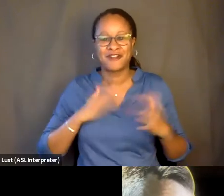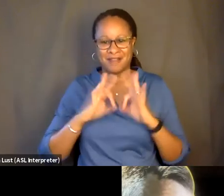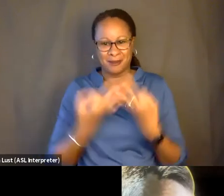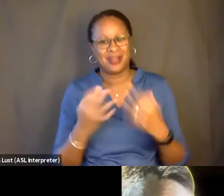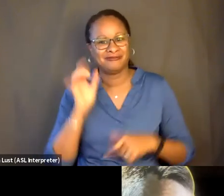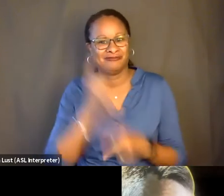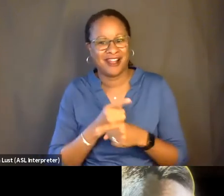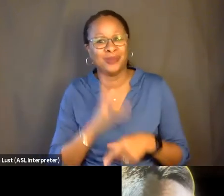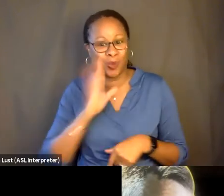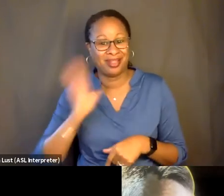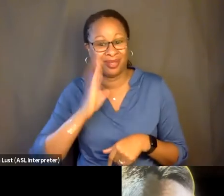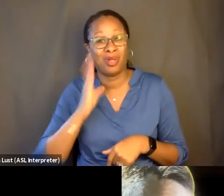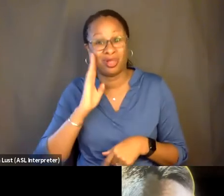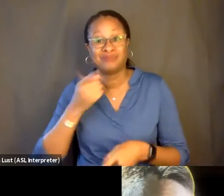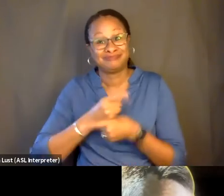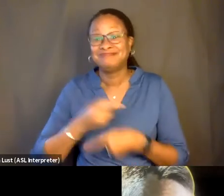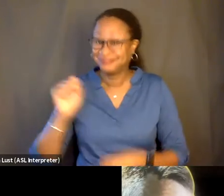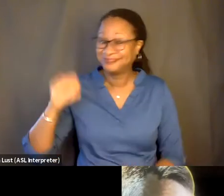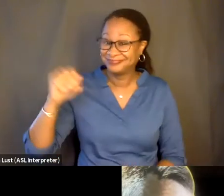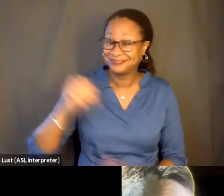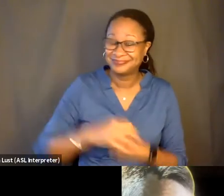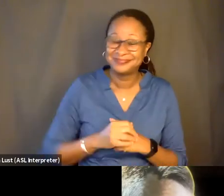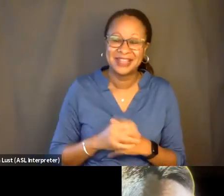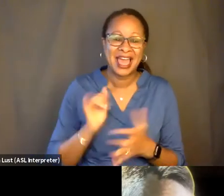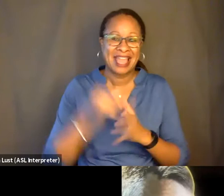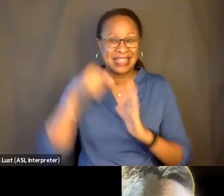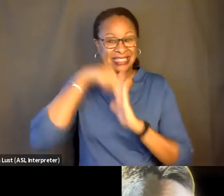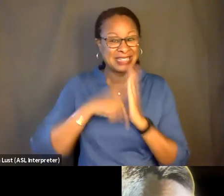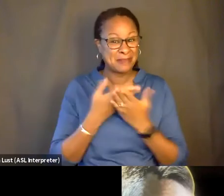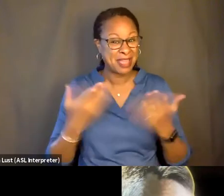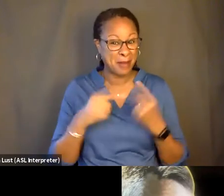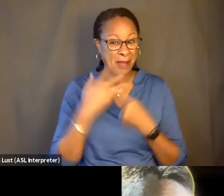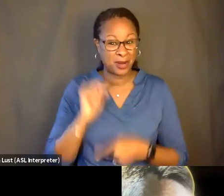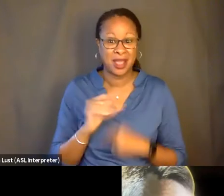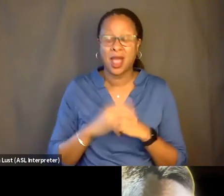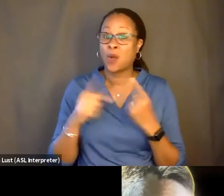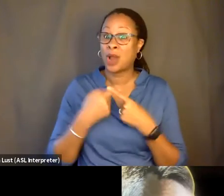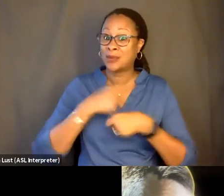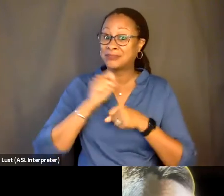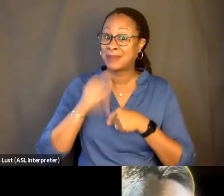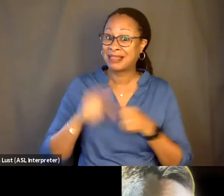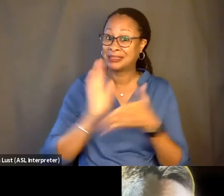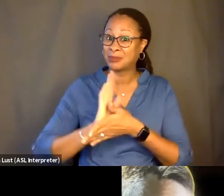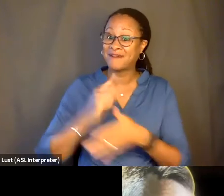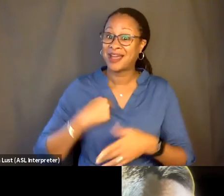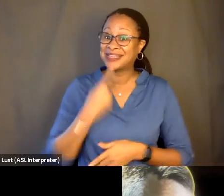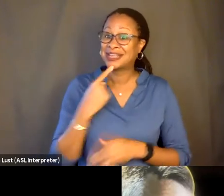It will be. Right? That's the deep thing about this. Like, when I was making this movie, I said to myself,